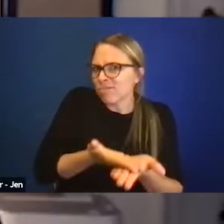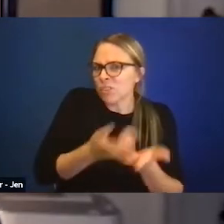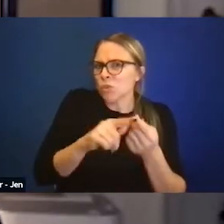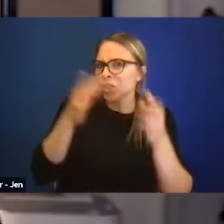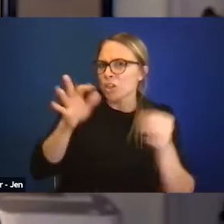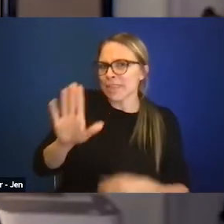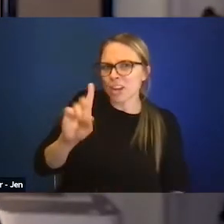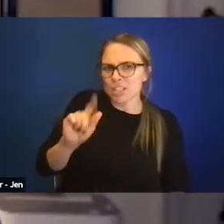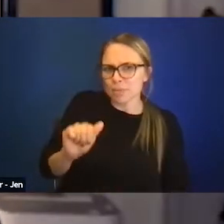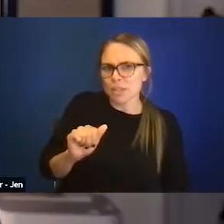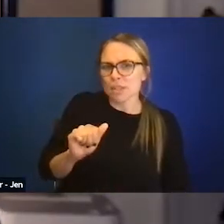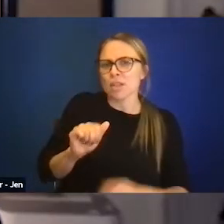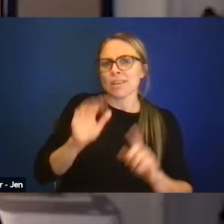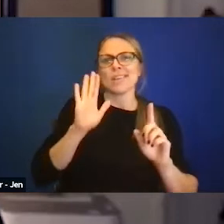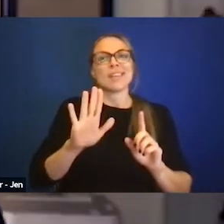You'll see a different environment on campus.